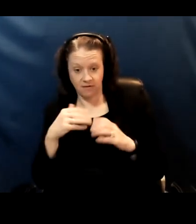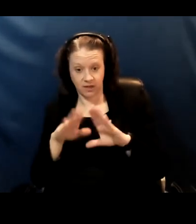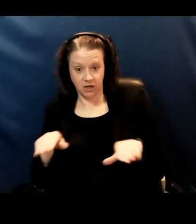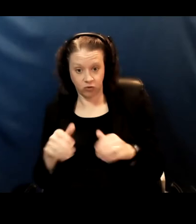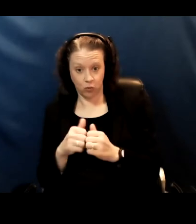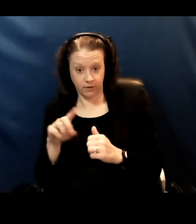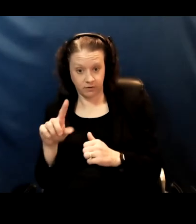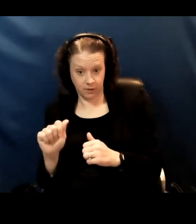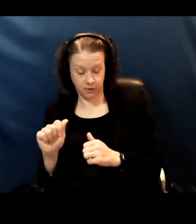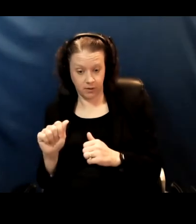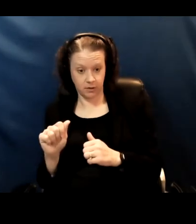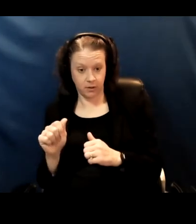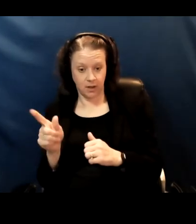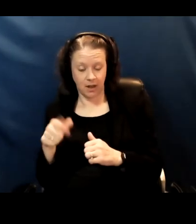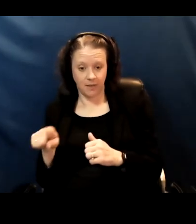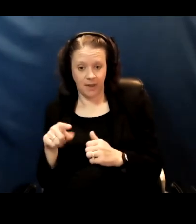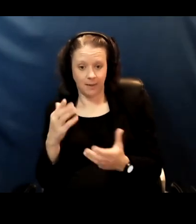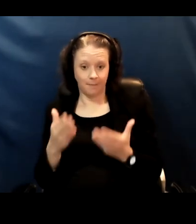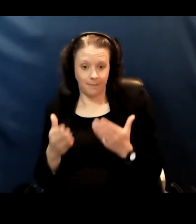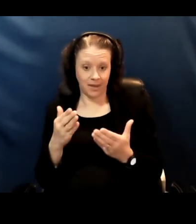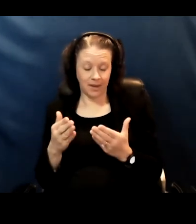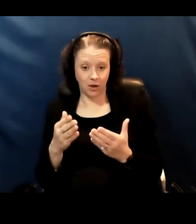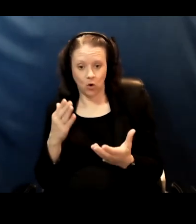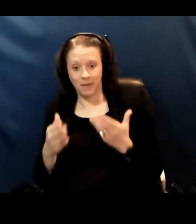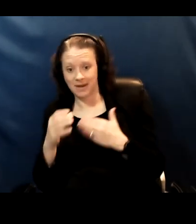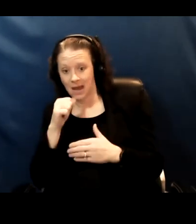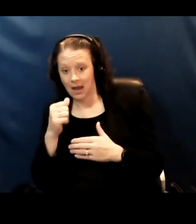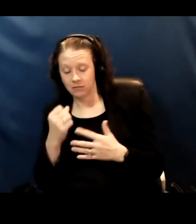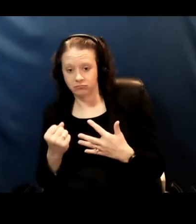that might may or may not put them at higher risk of severe COVID.